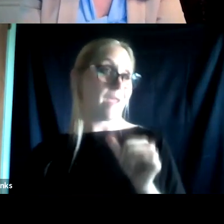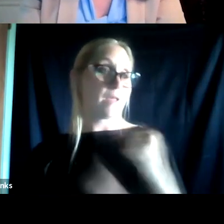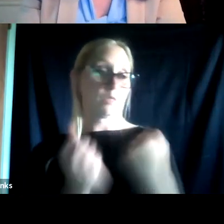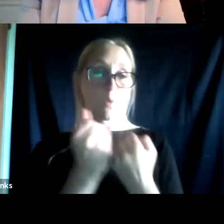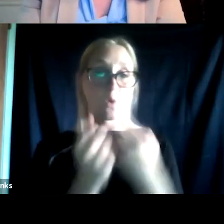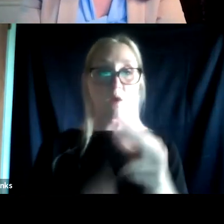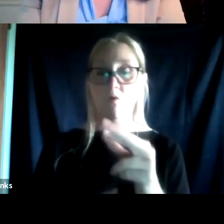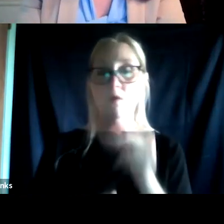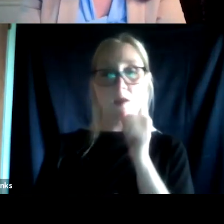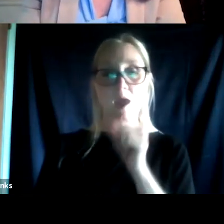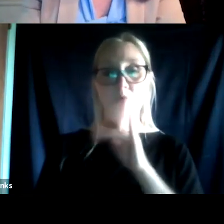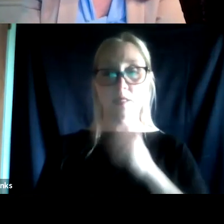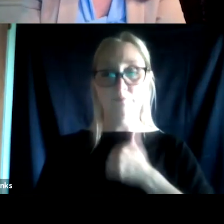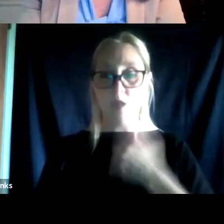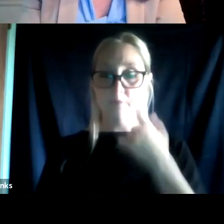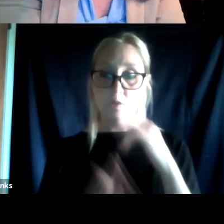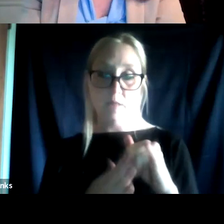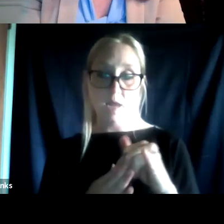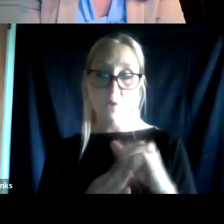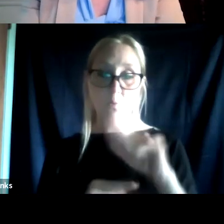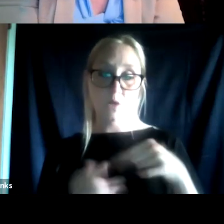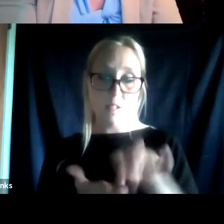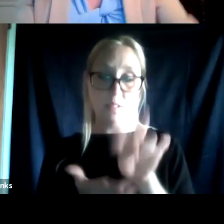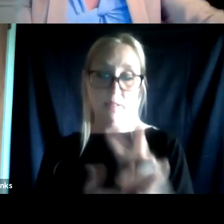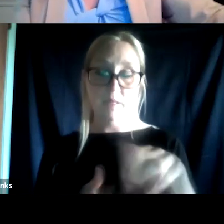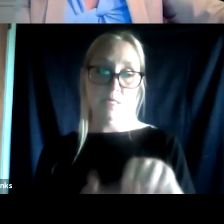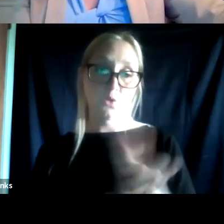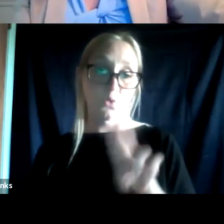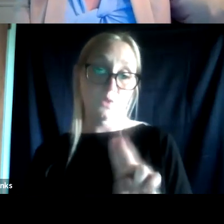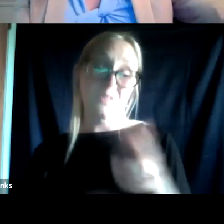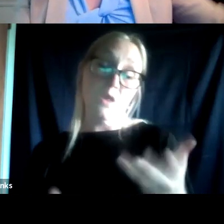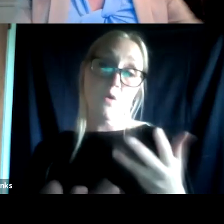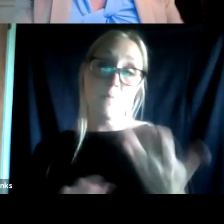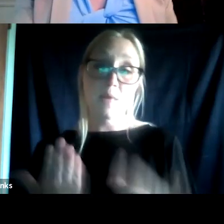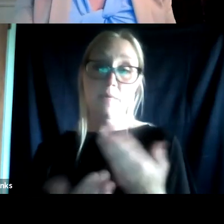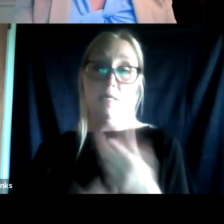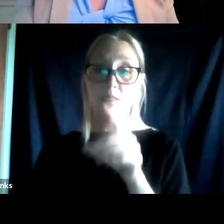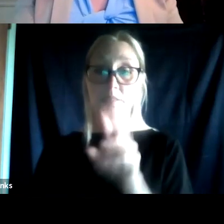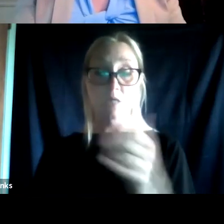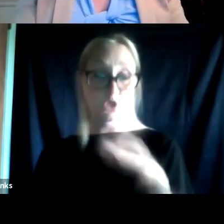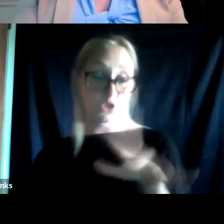And so maybe Kate, Dr. Chard, I'll start with you and then I'd like to also get your input,